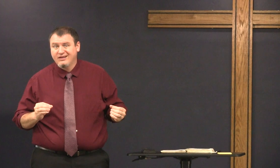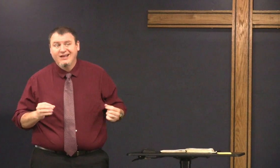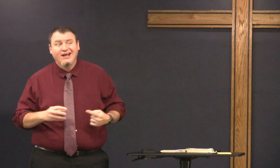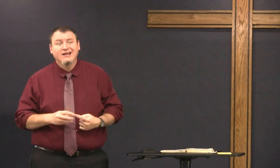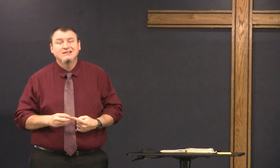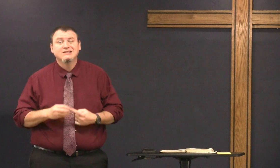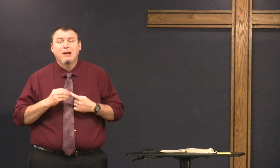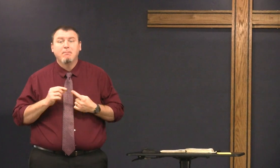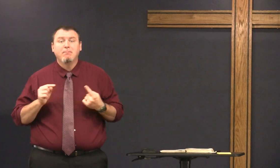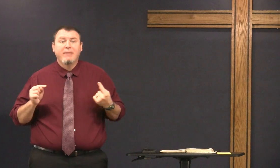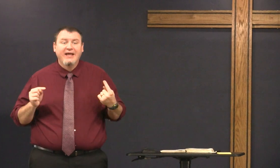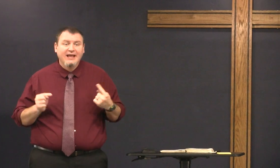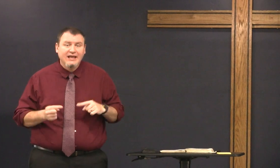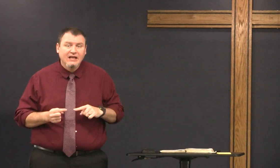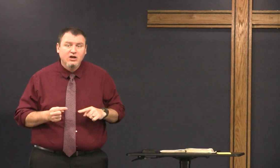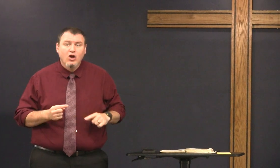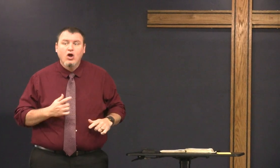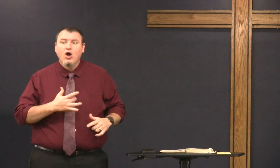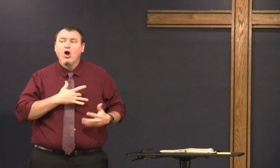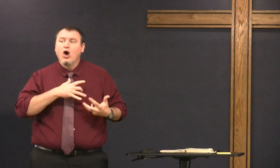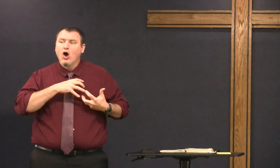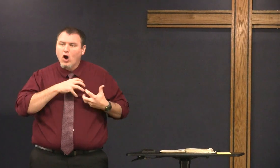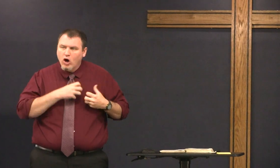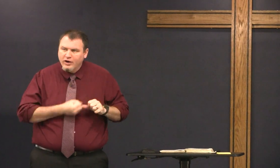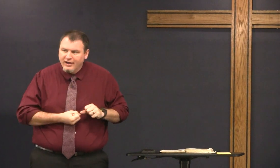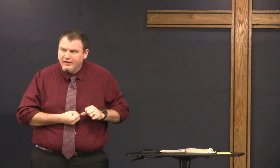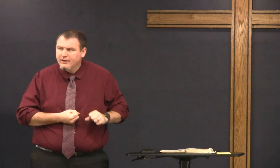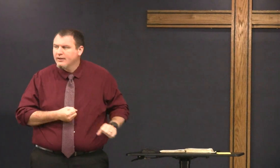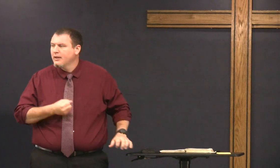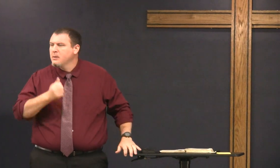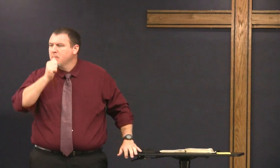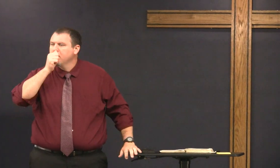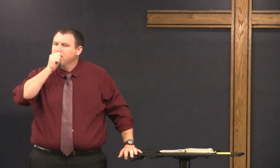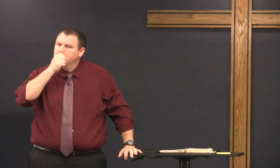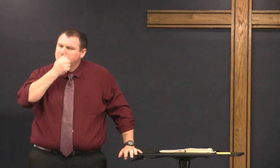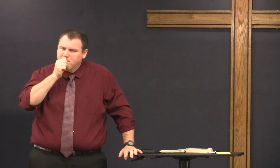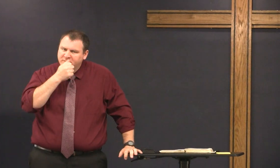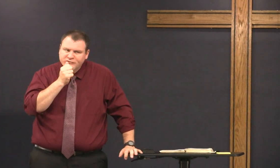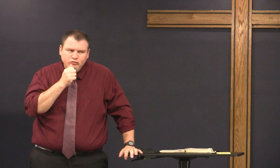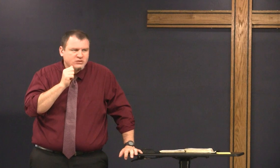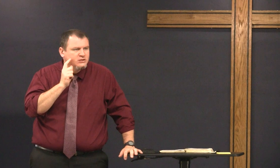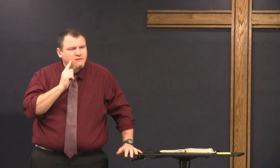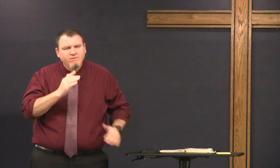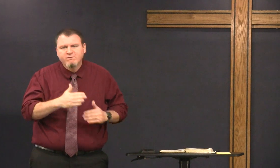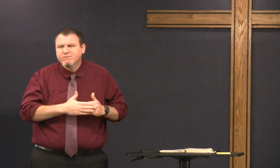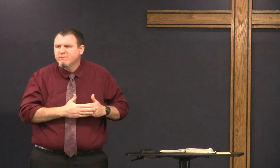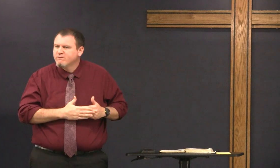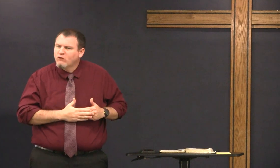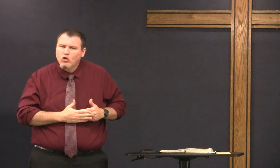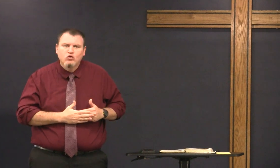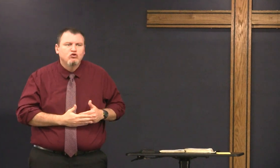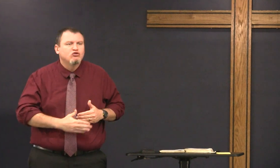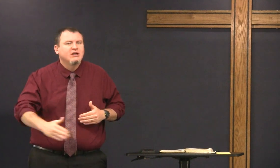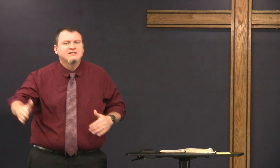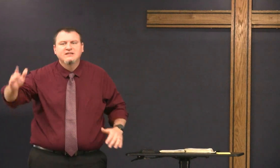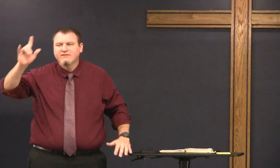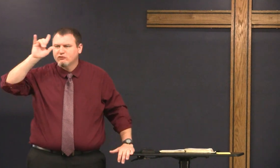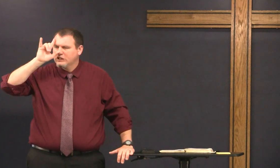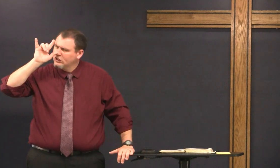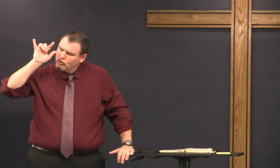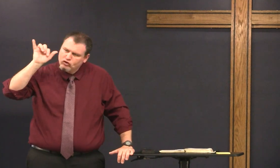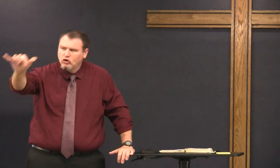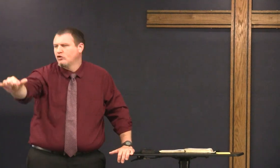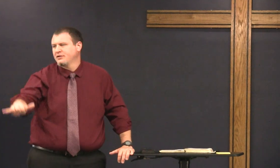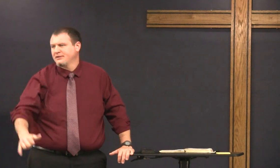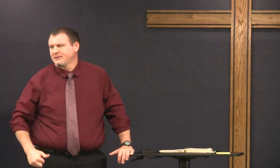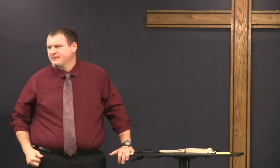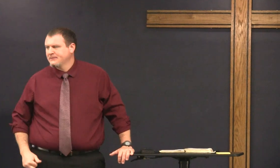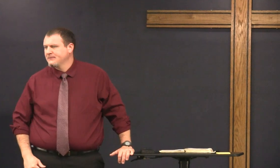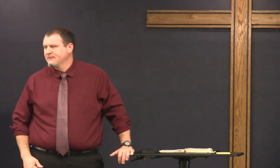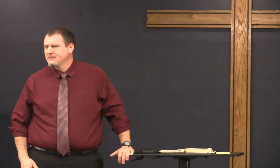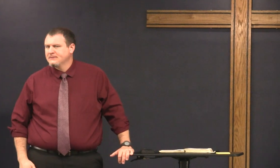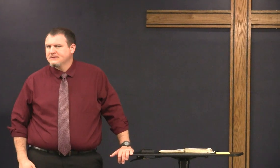nothing except pain heartache suffering from now on to Eternity